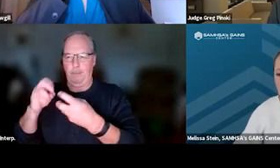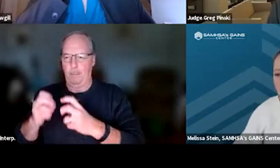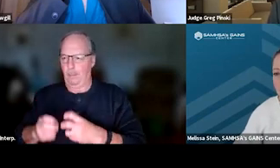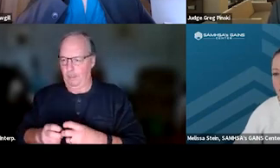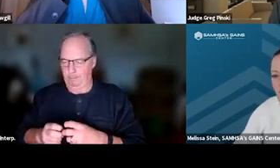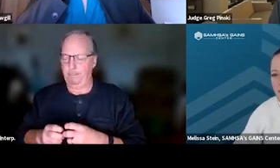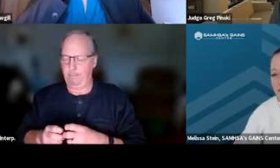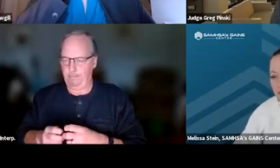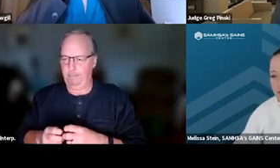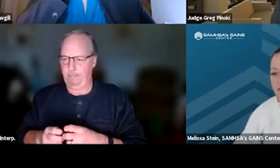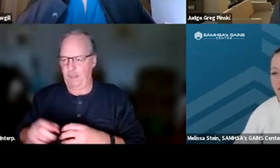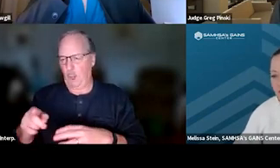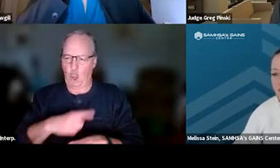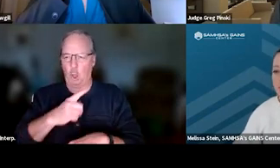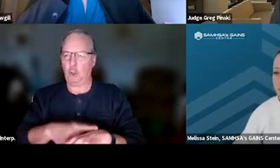long-term recovery that you're trying to achieve.